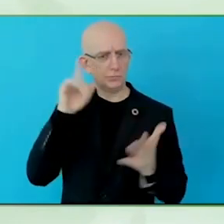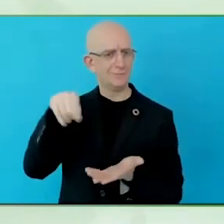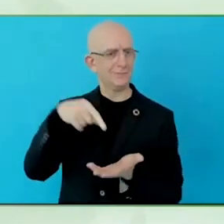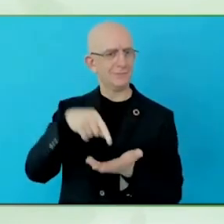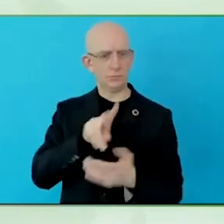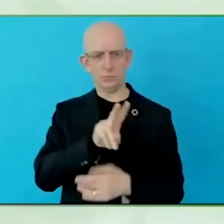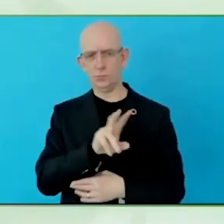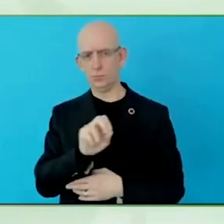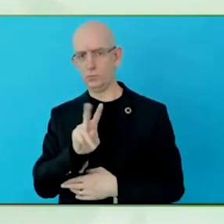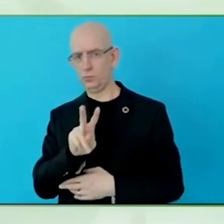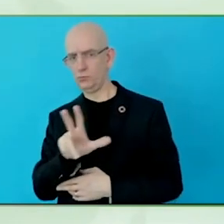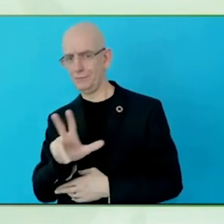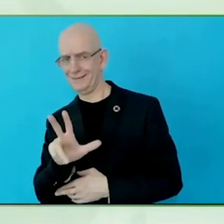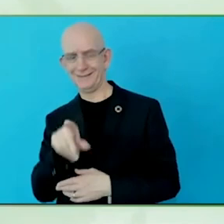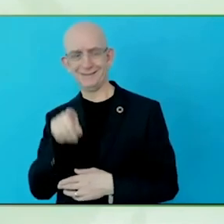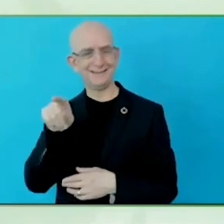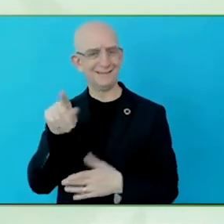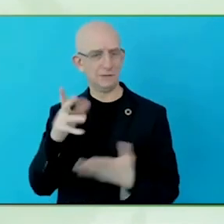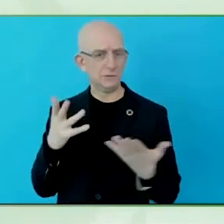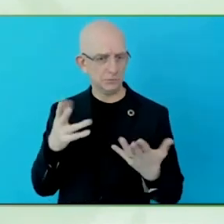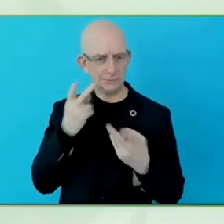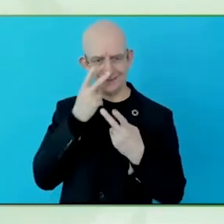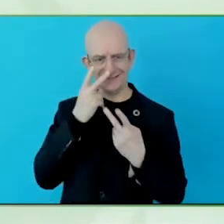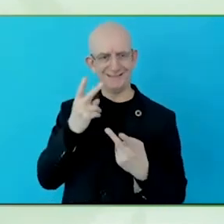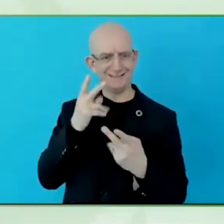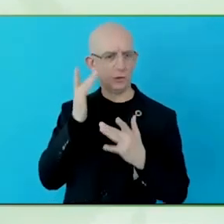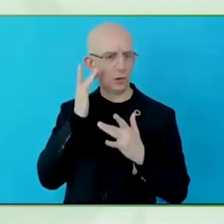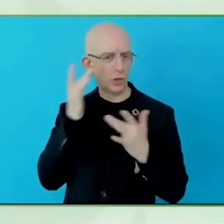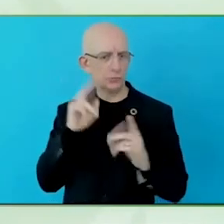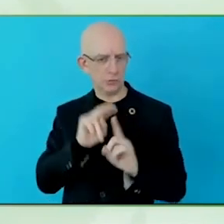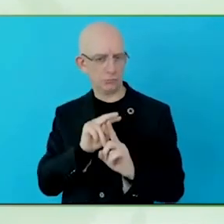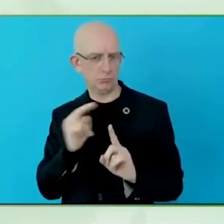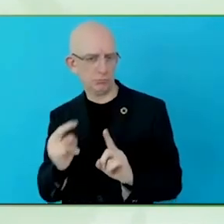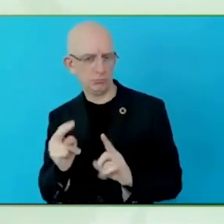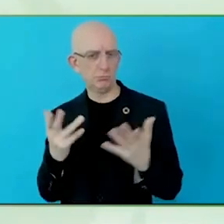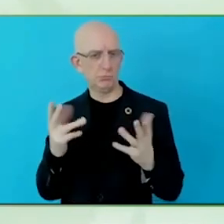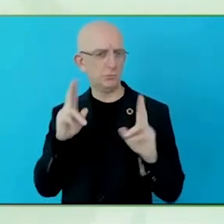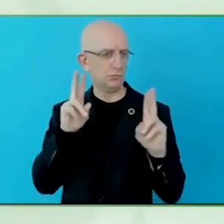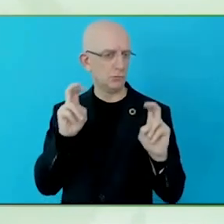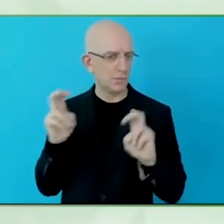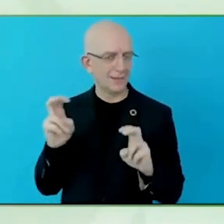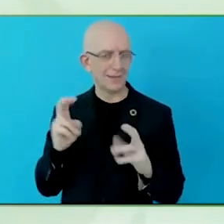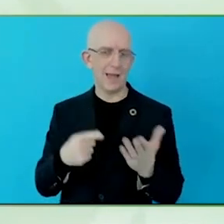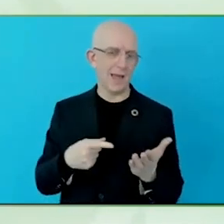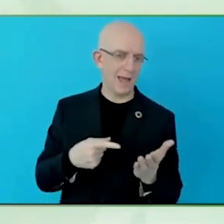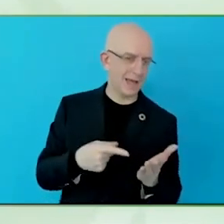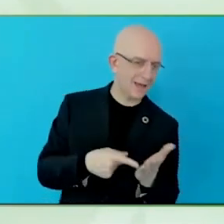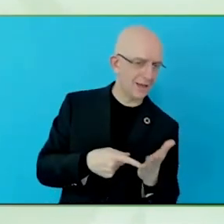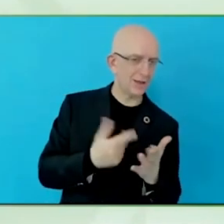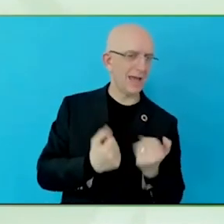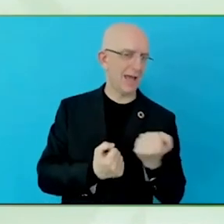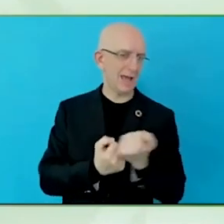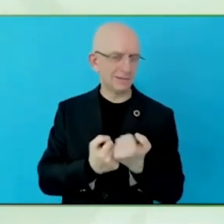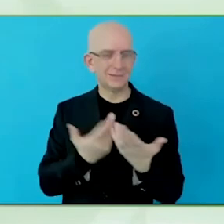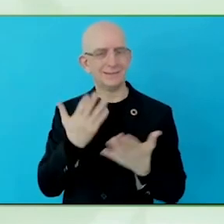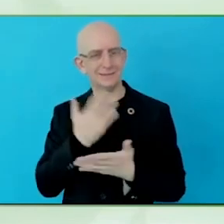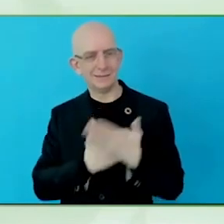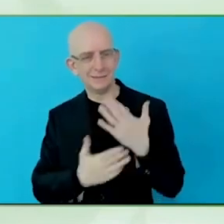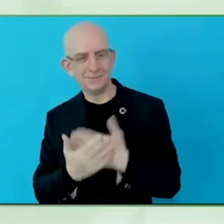That they consider stigma still one of the main major barriers. Technology is not the problem.